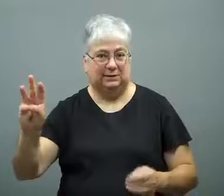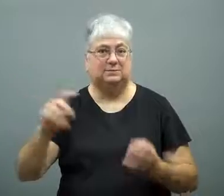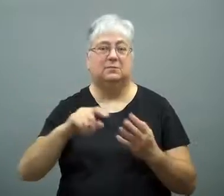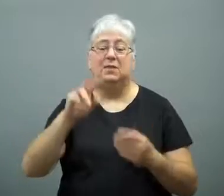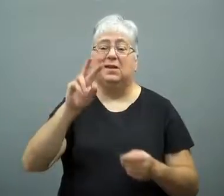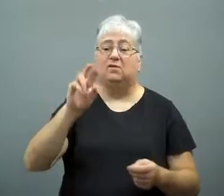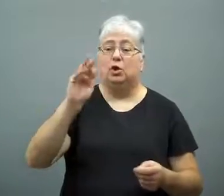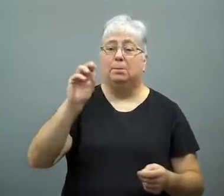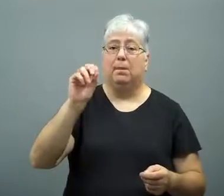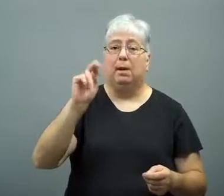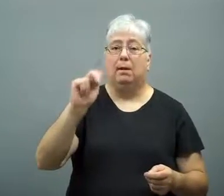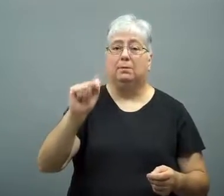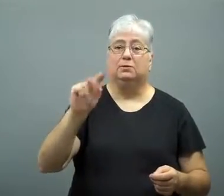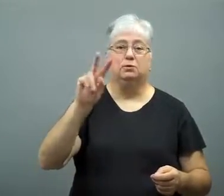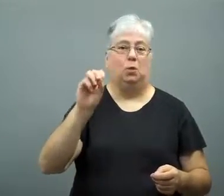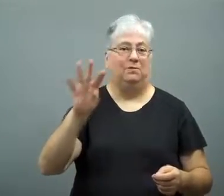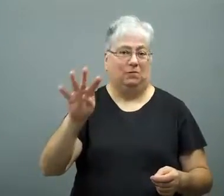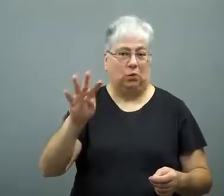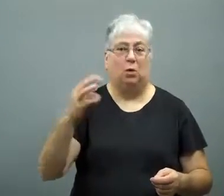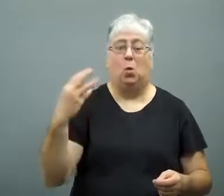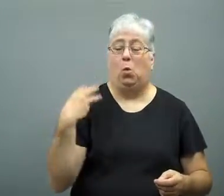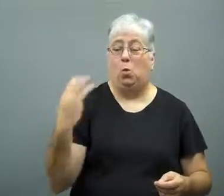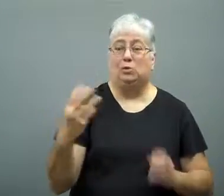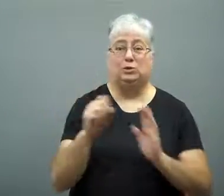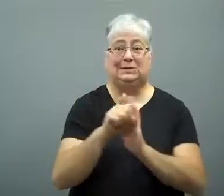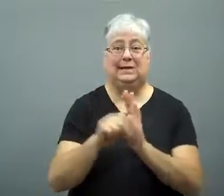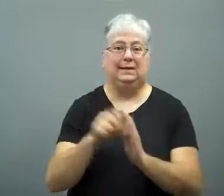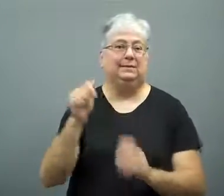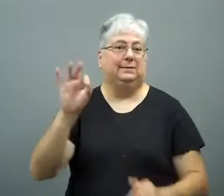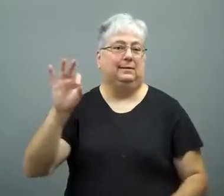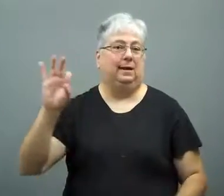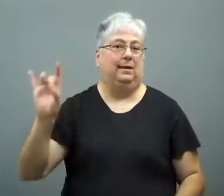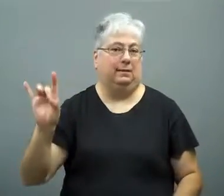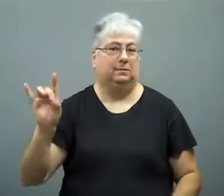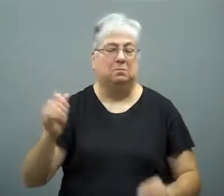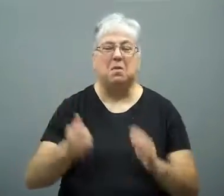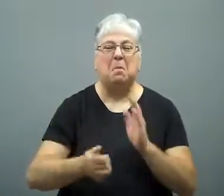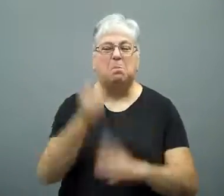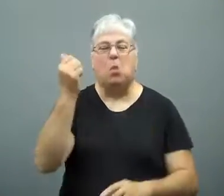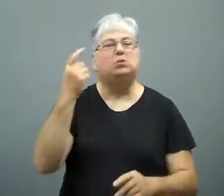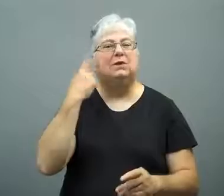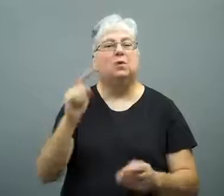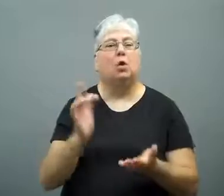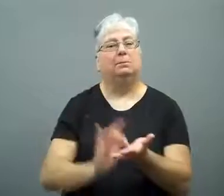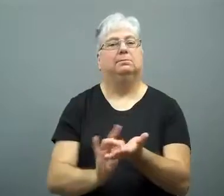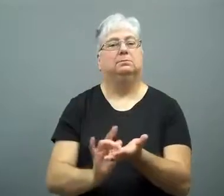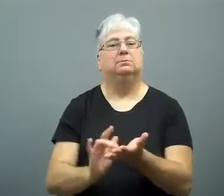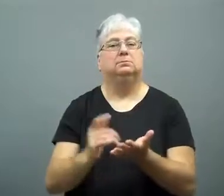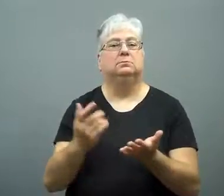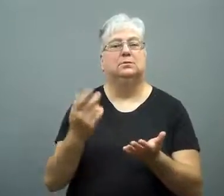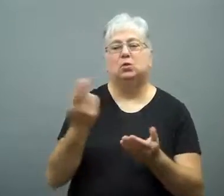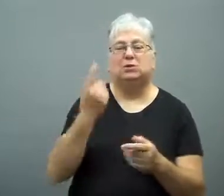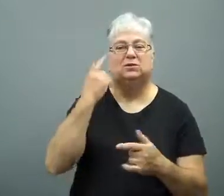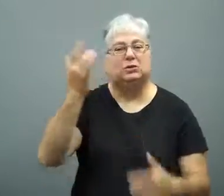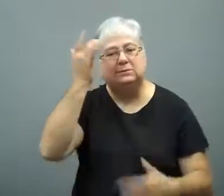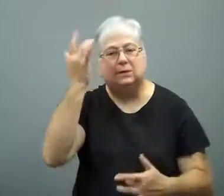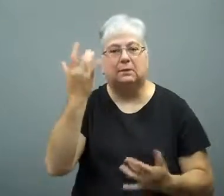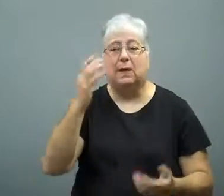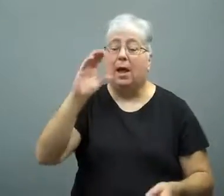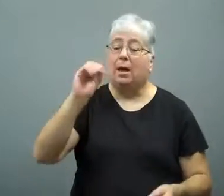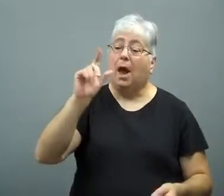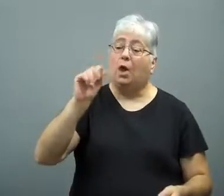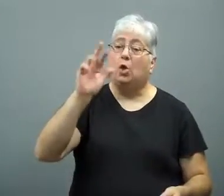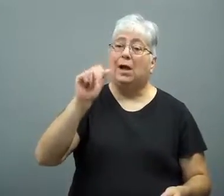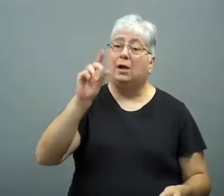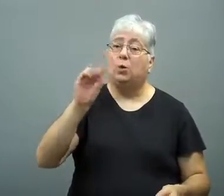Vermont in 2004 and Washington state in 1998.